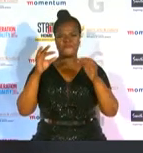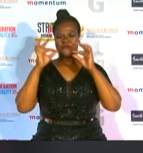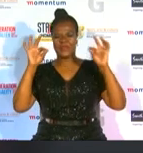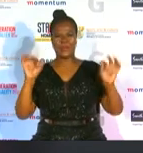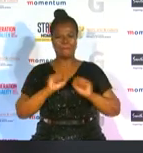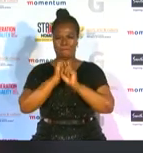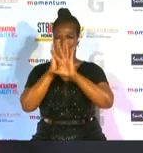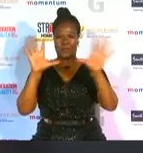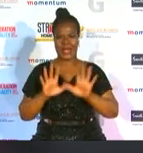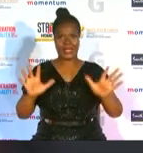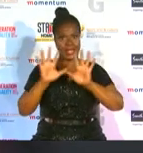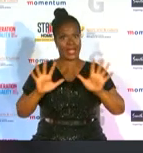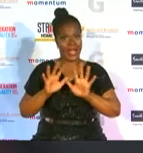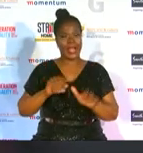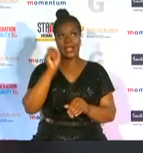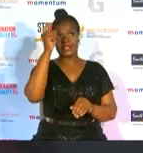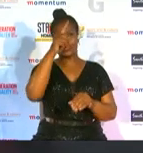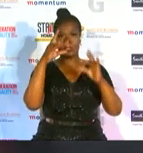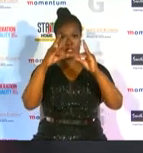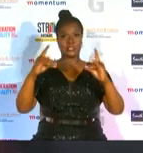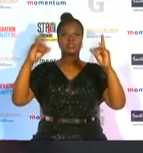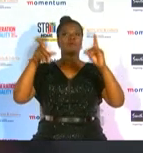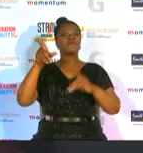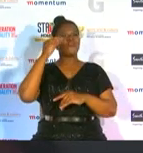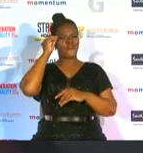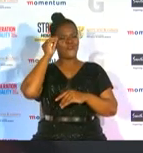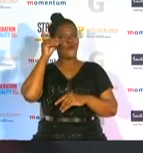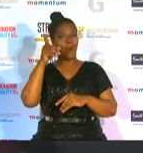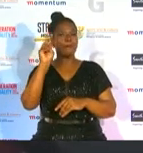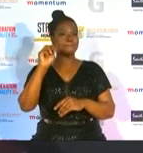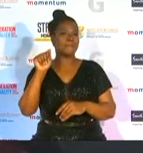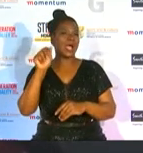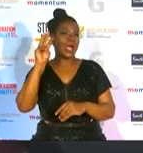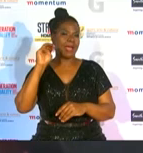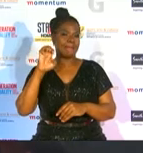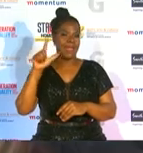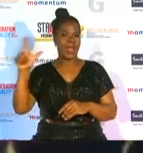gorgeous outfit on the grandstands you will know it is mamelo